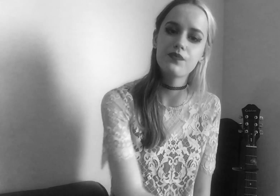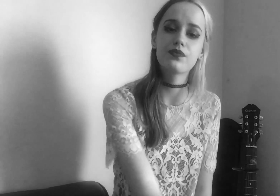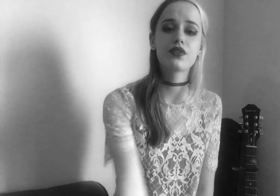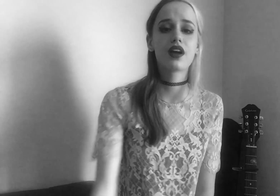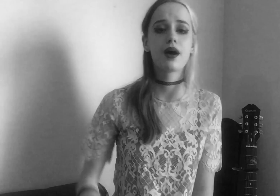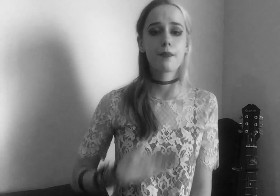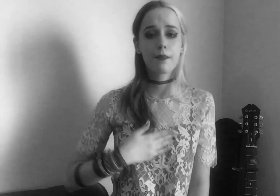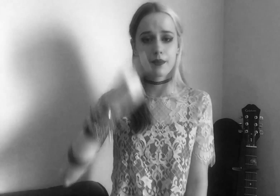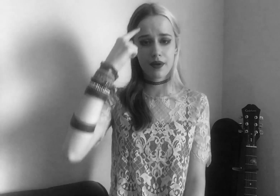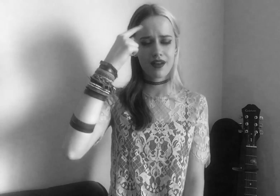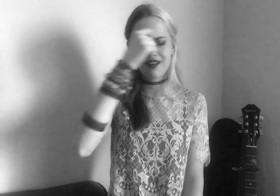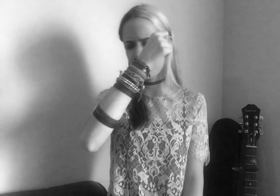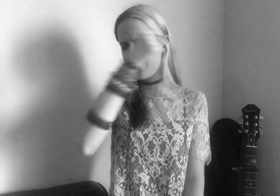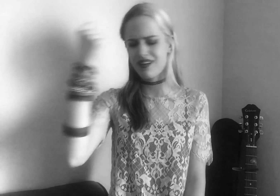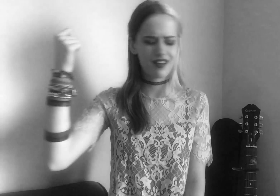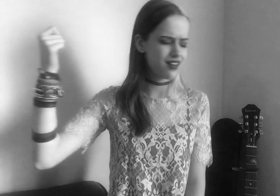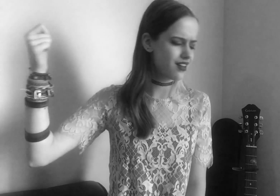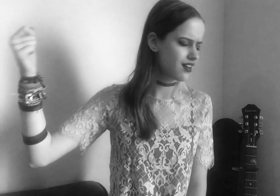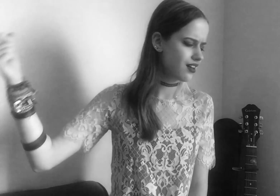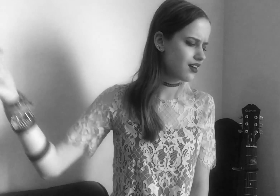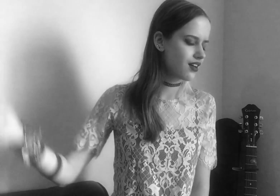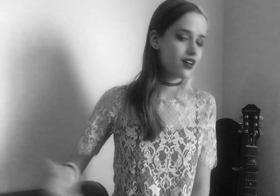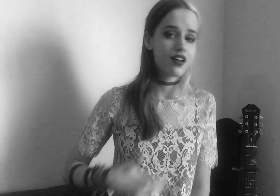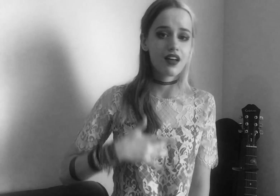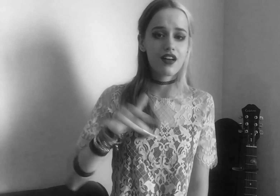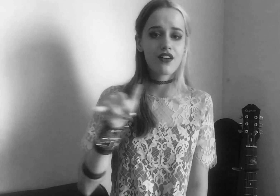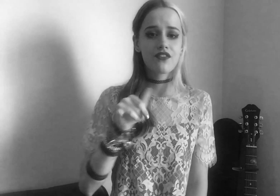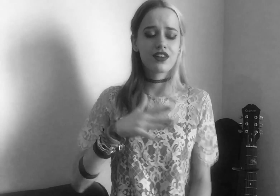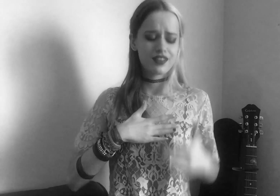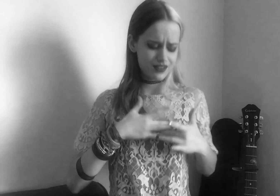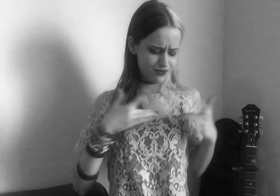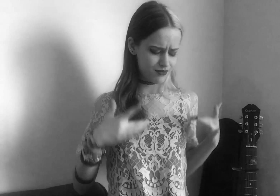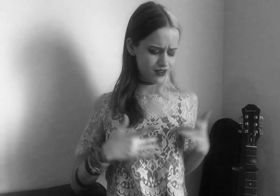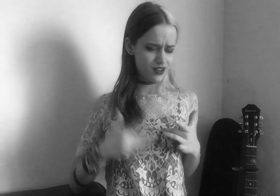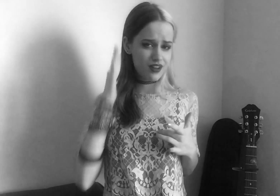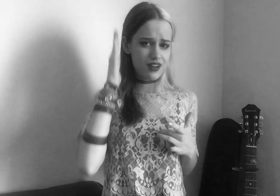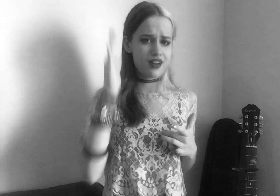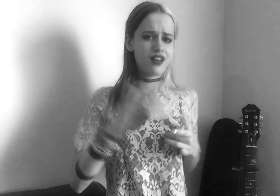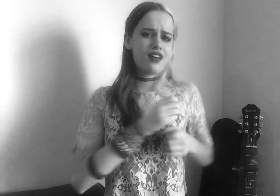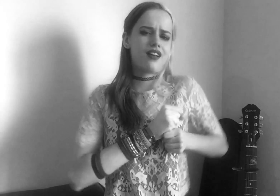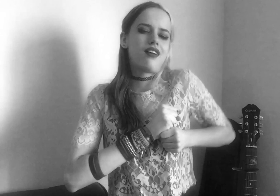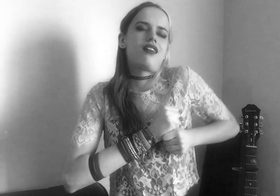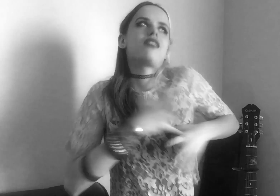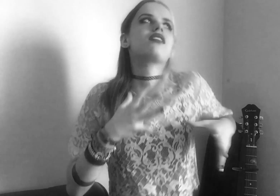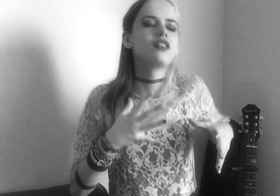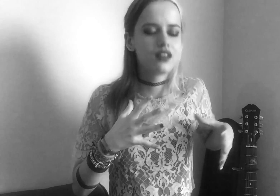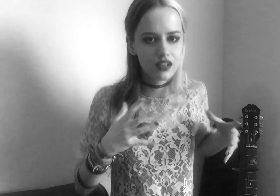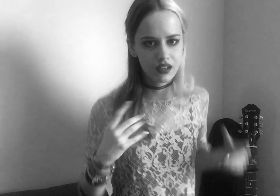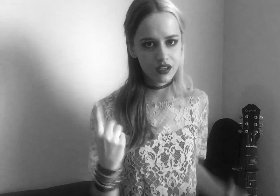I'm cutting my mind off; it feels like my heart is going to burst.